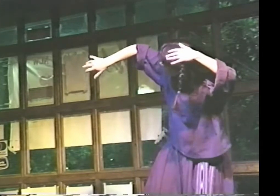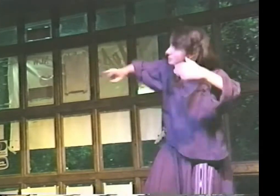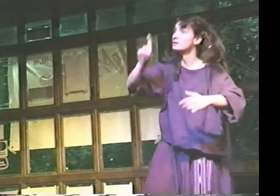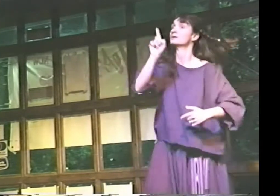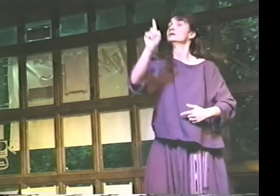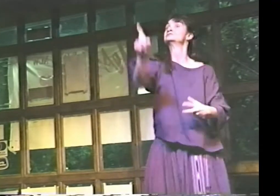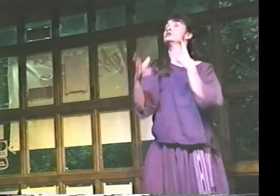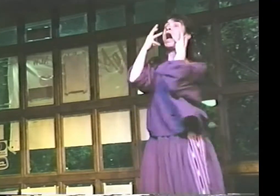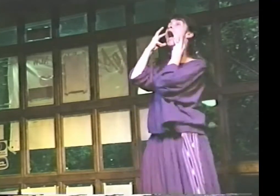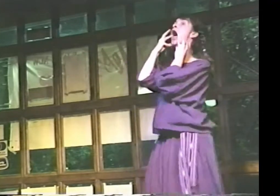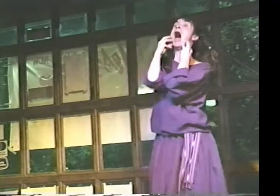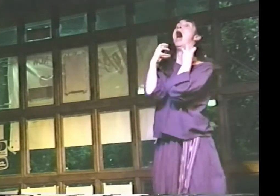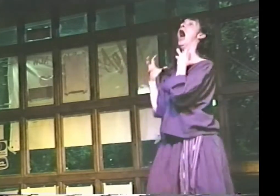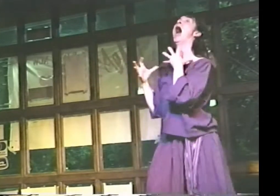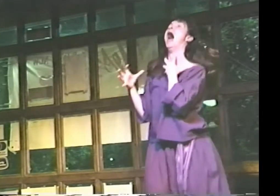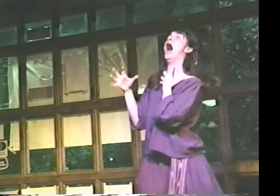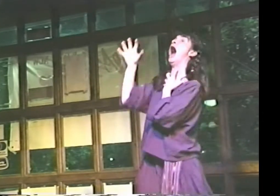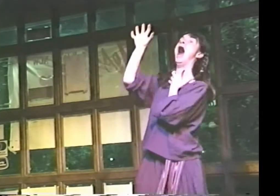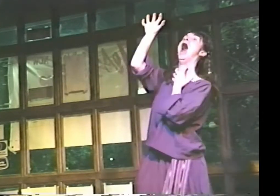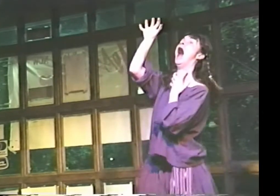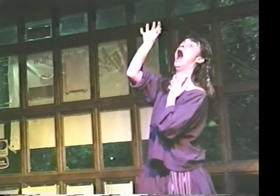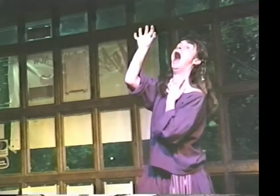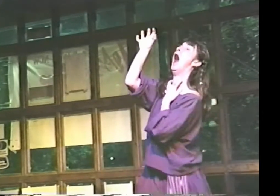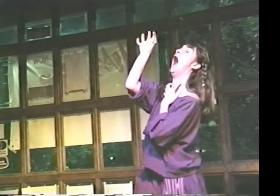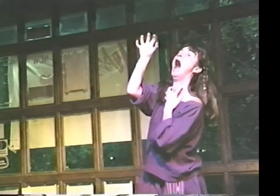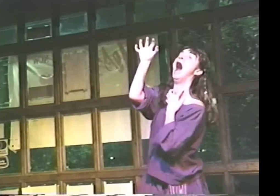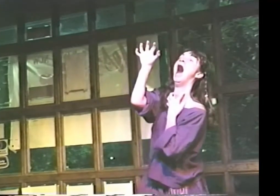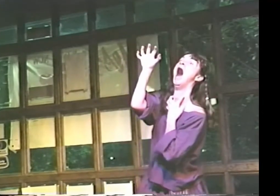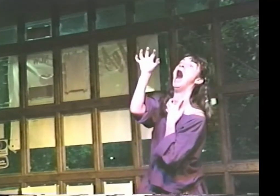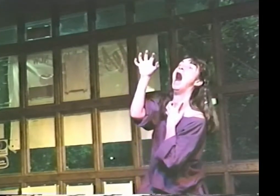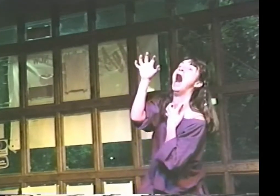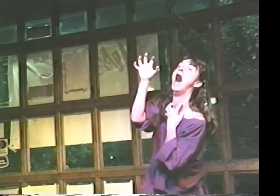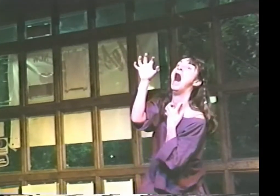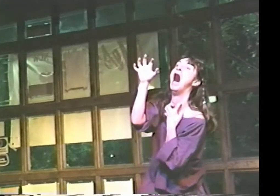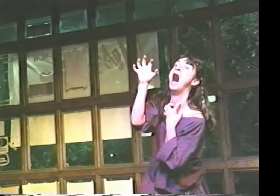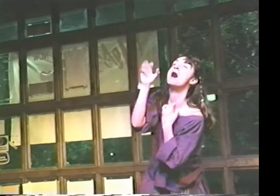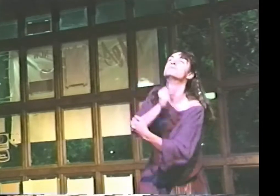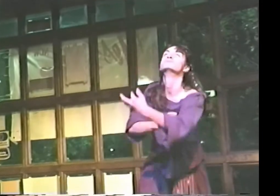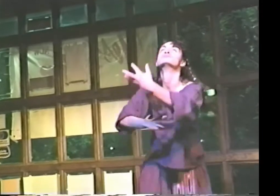"A MAN RUNS SCREAMING, SKIN PEELING.